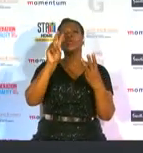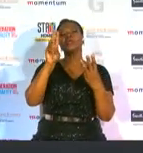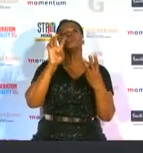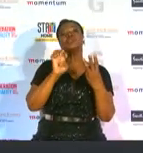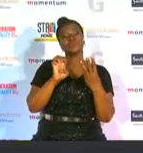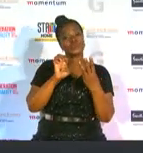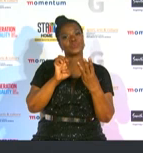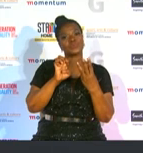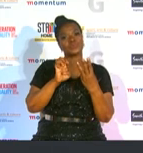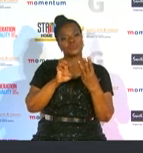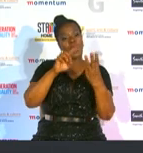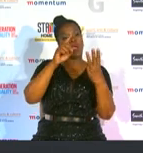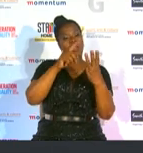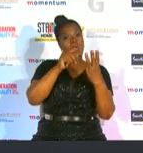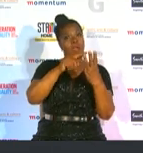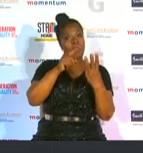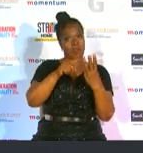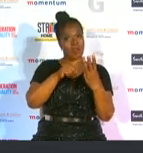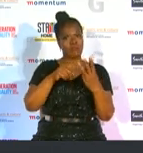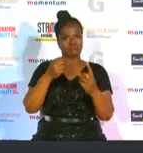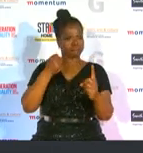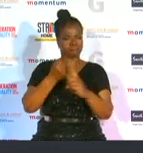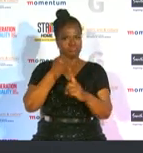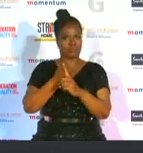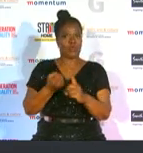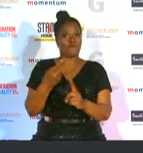has been an advocate for racial equality globally for many